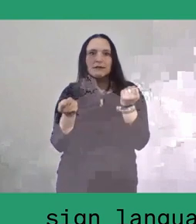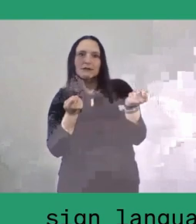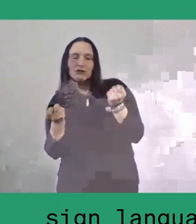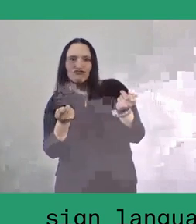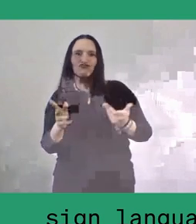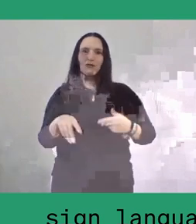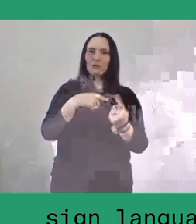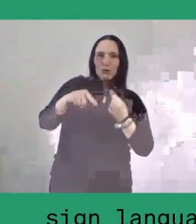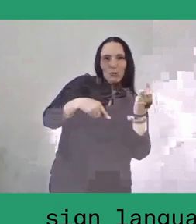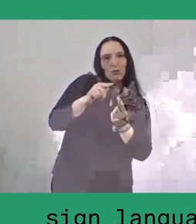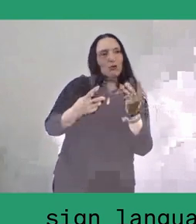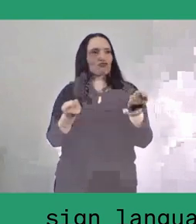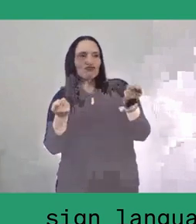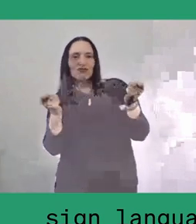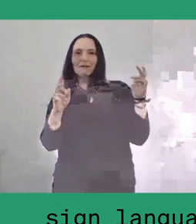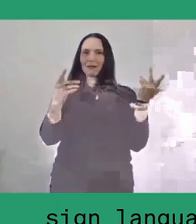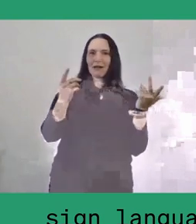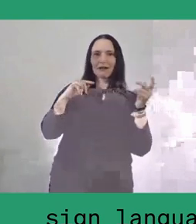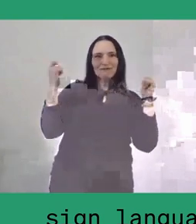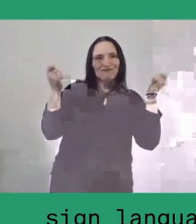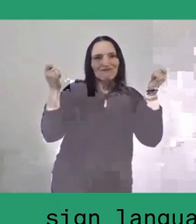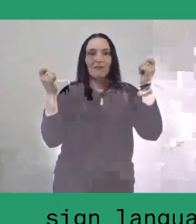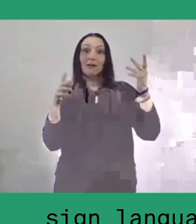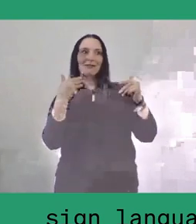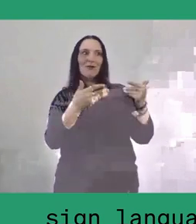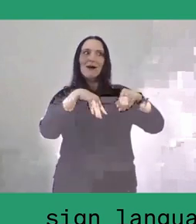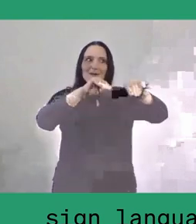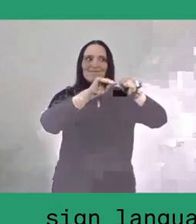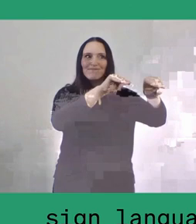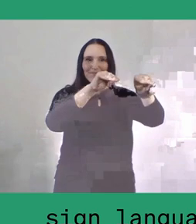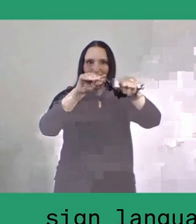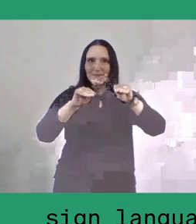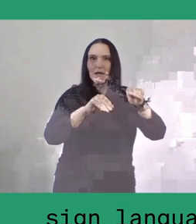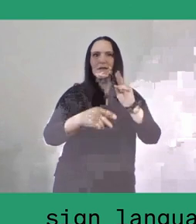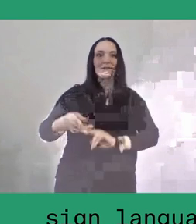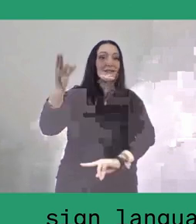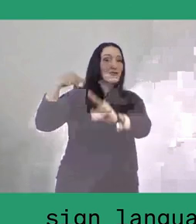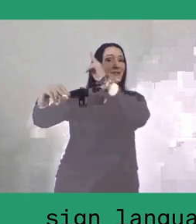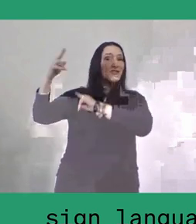and can teach the youth their traditional culture.